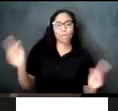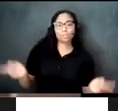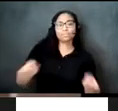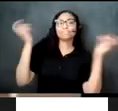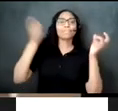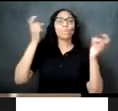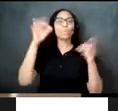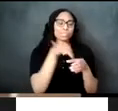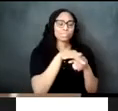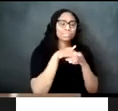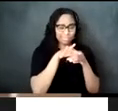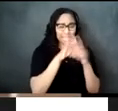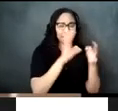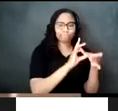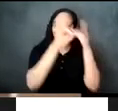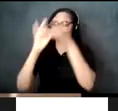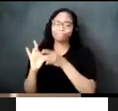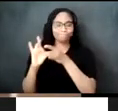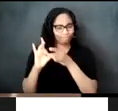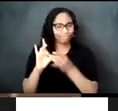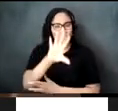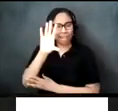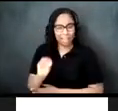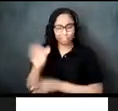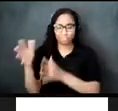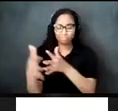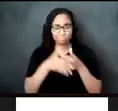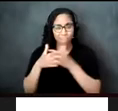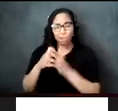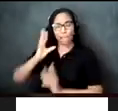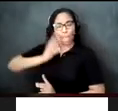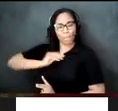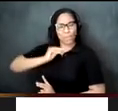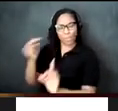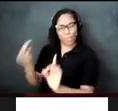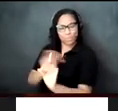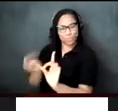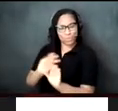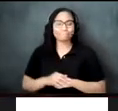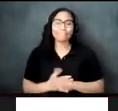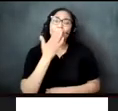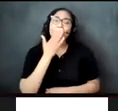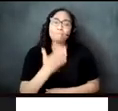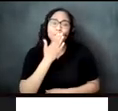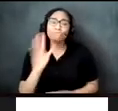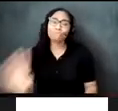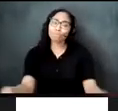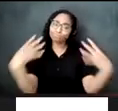of the african american experience thank you for joining me for today's event please have handy